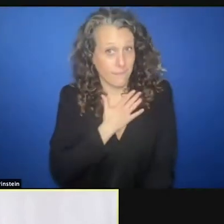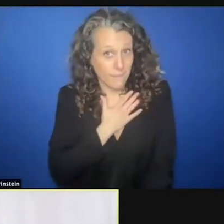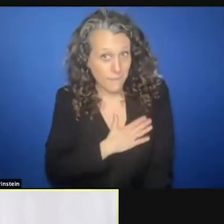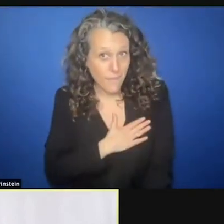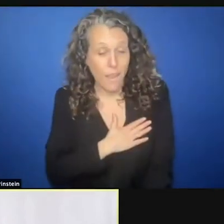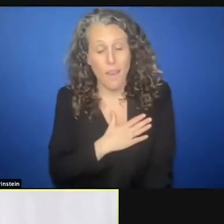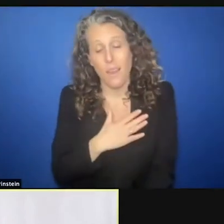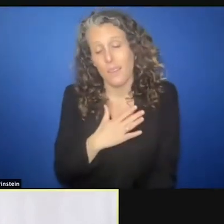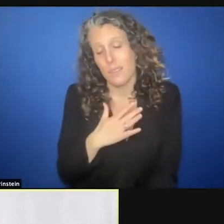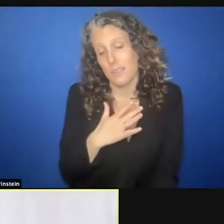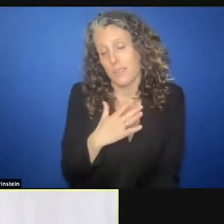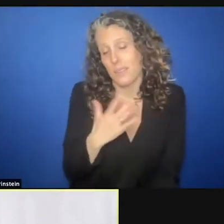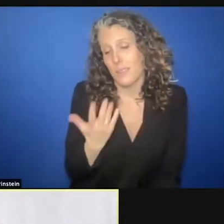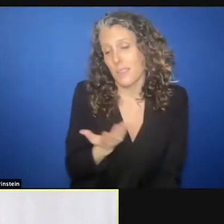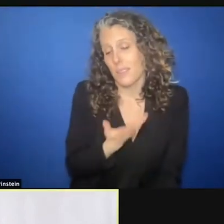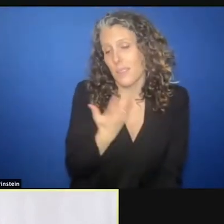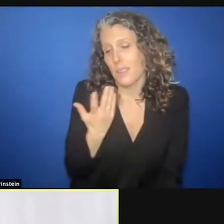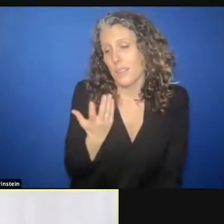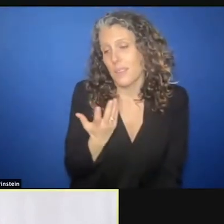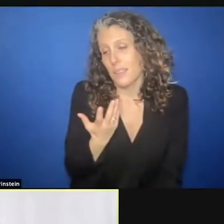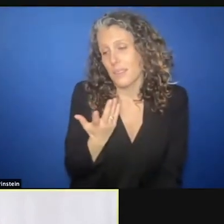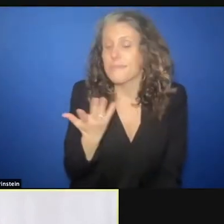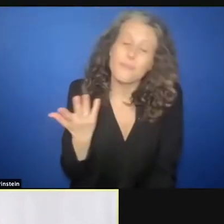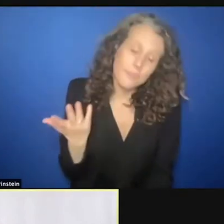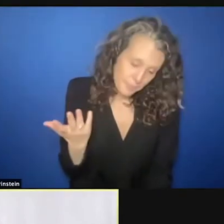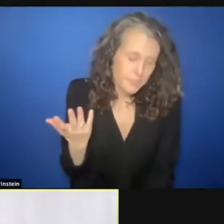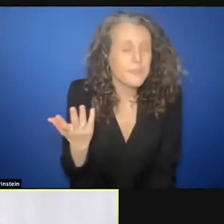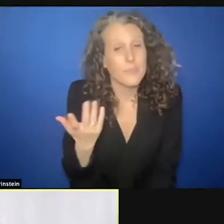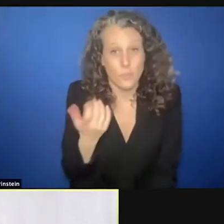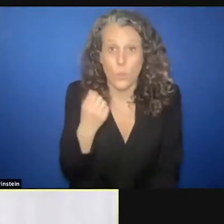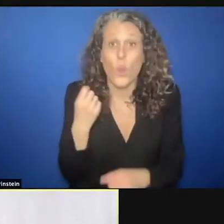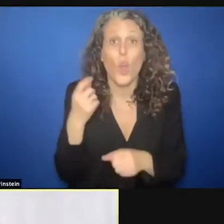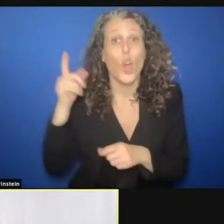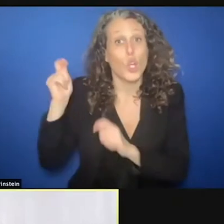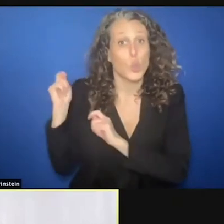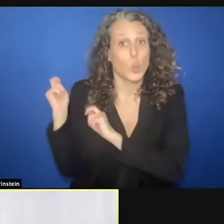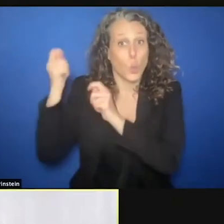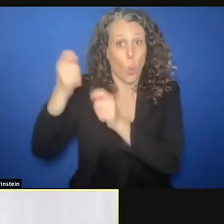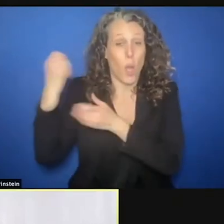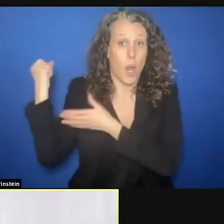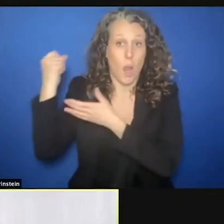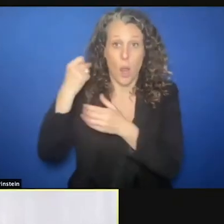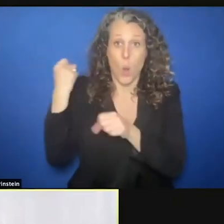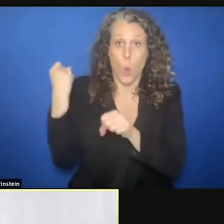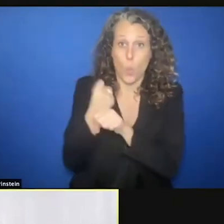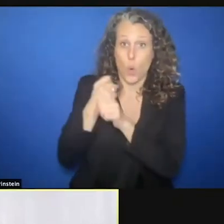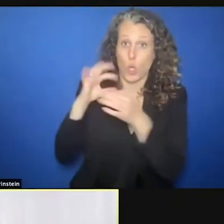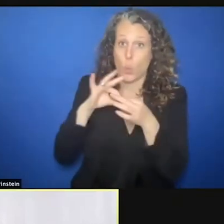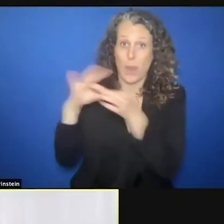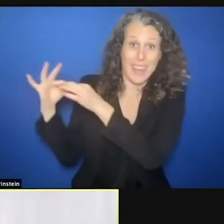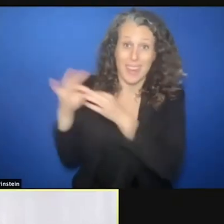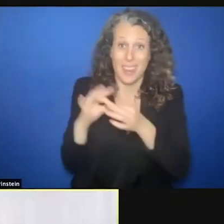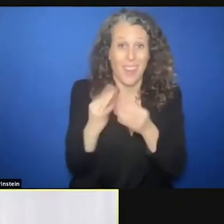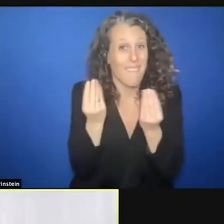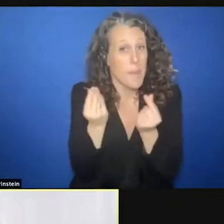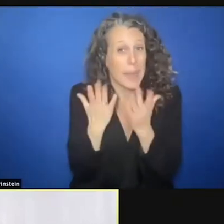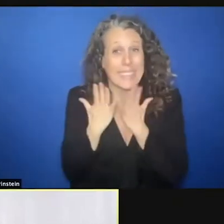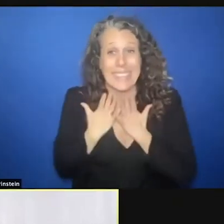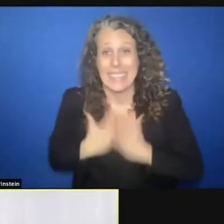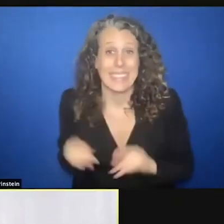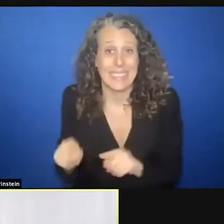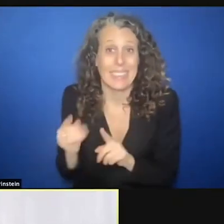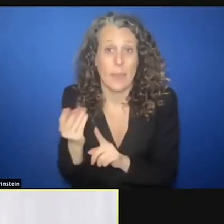I think that working together financing is crucial. But it's very important to work hand